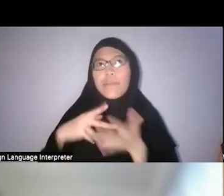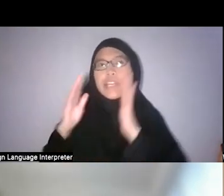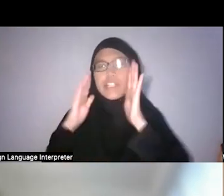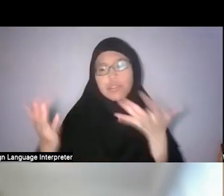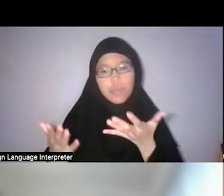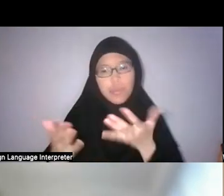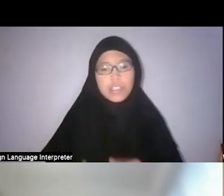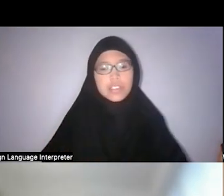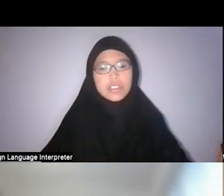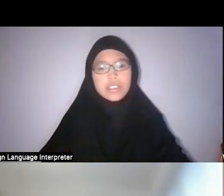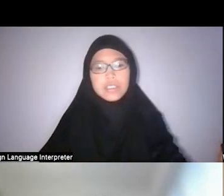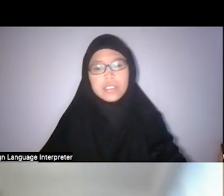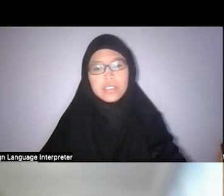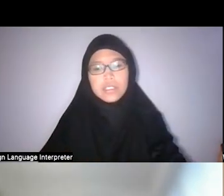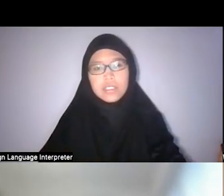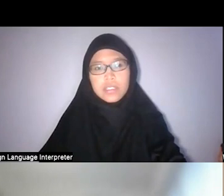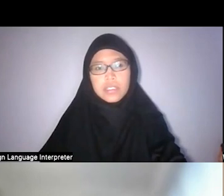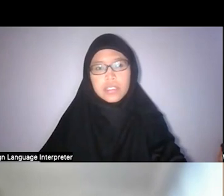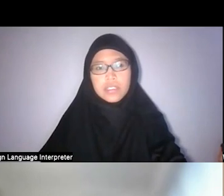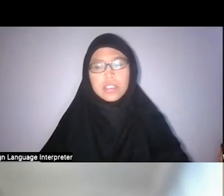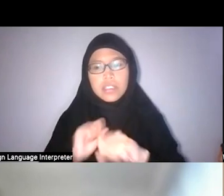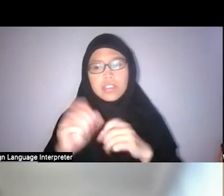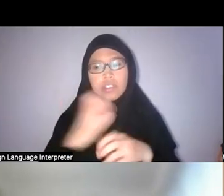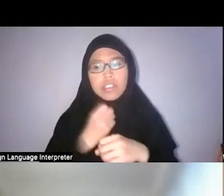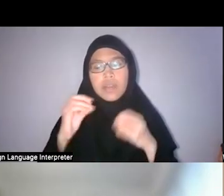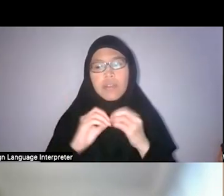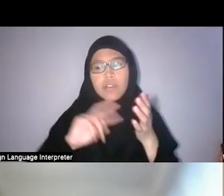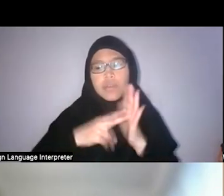So we get a more meaningful picture of our past as well.